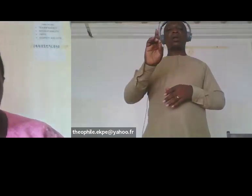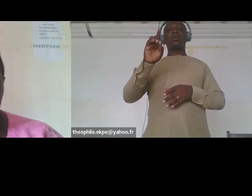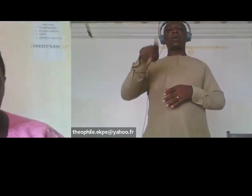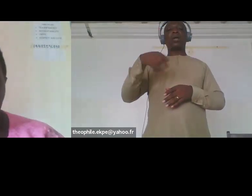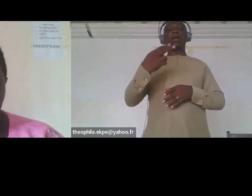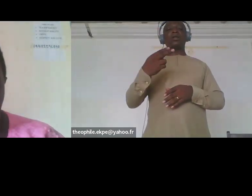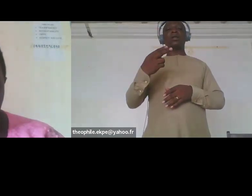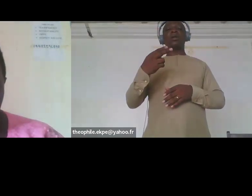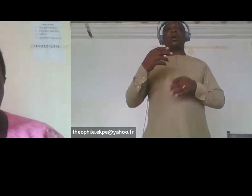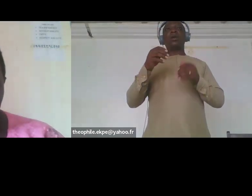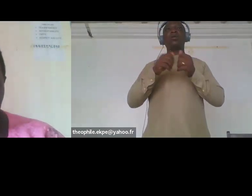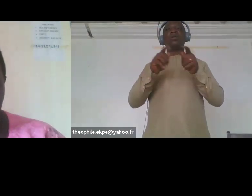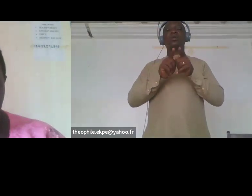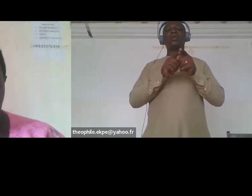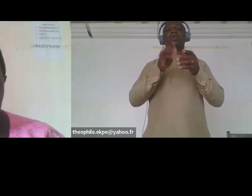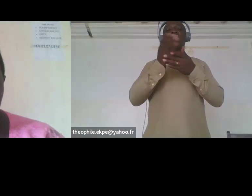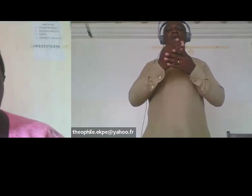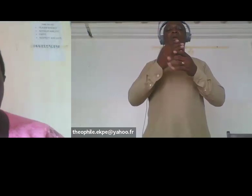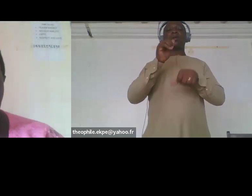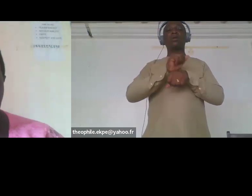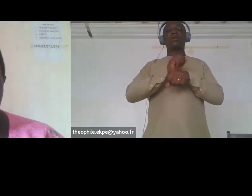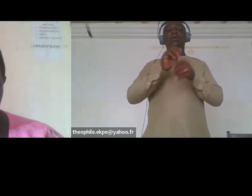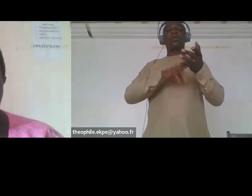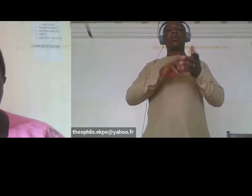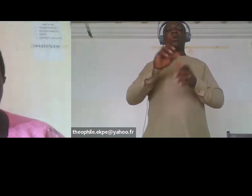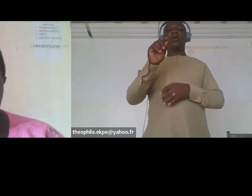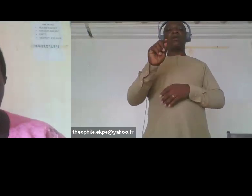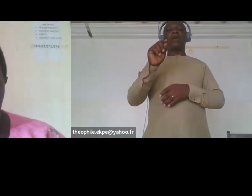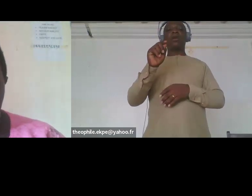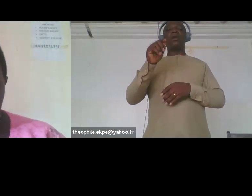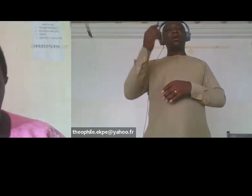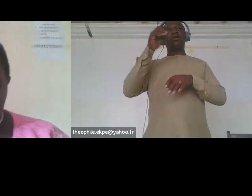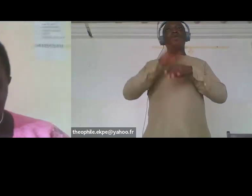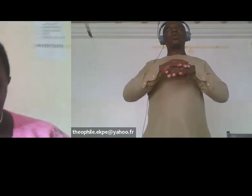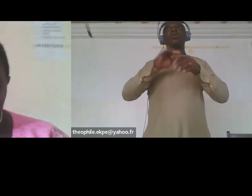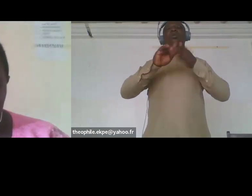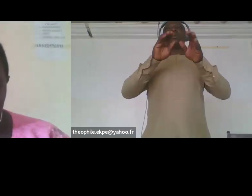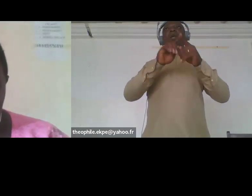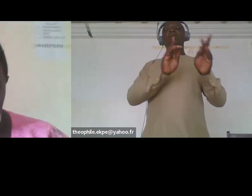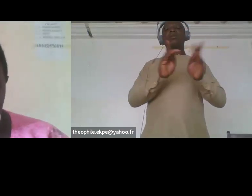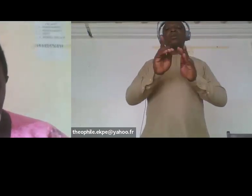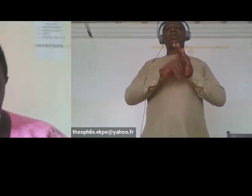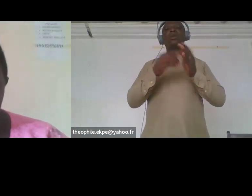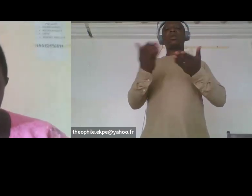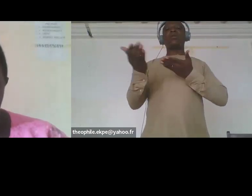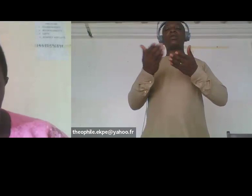particular focus on health service provision and N and on accessibility as